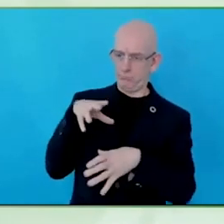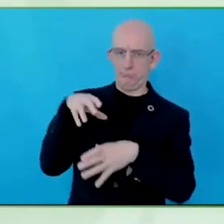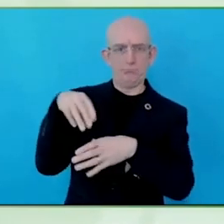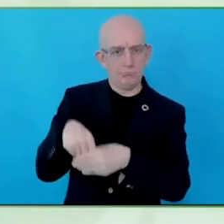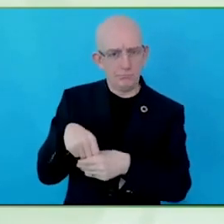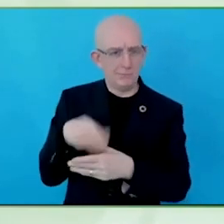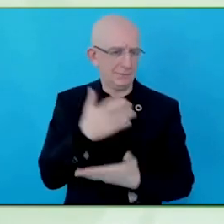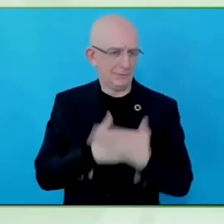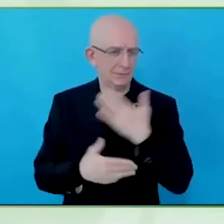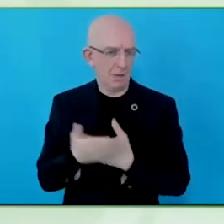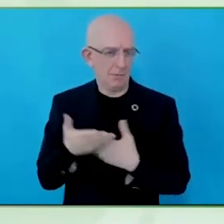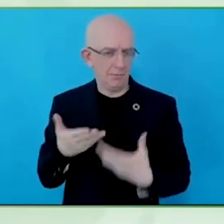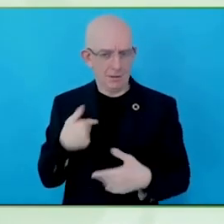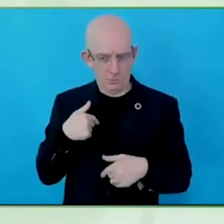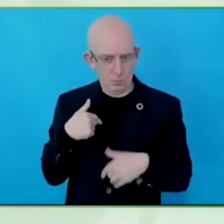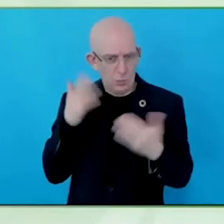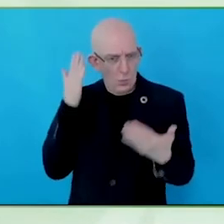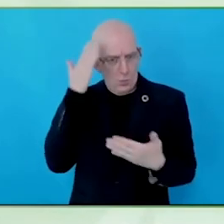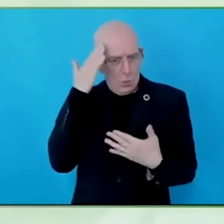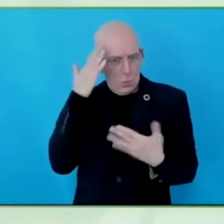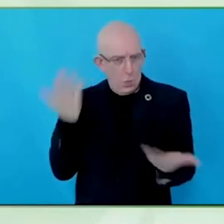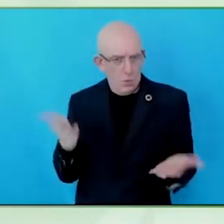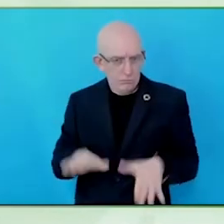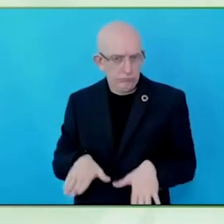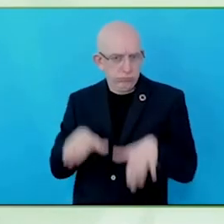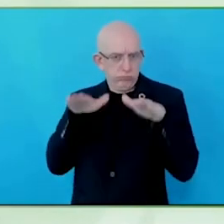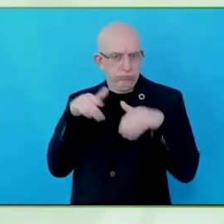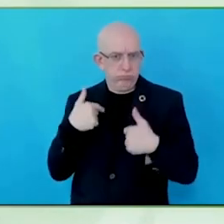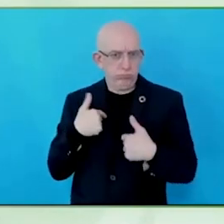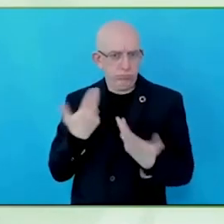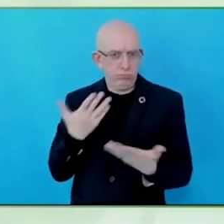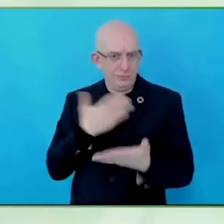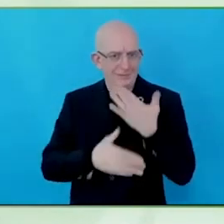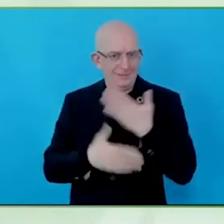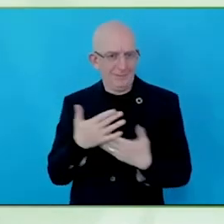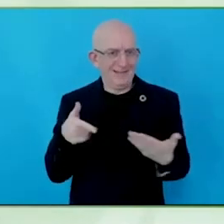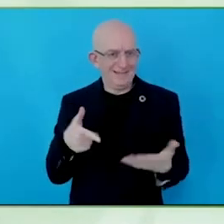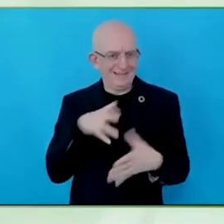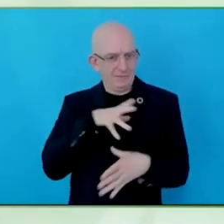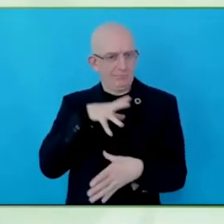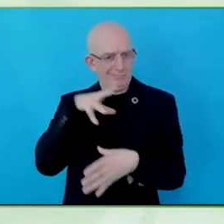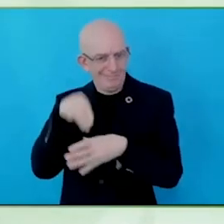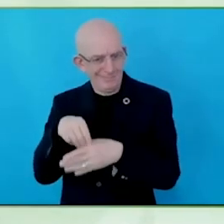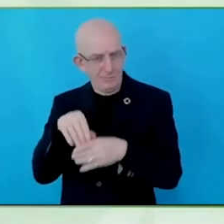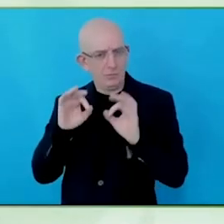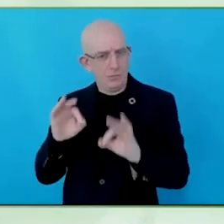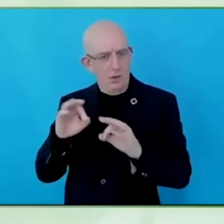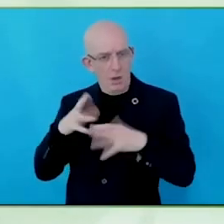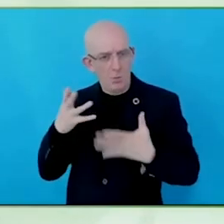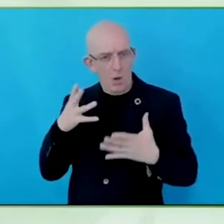about building a community, and making sure that we have got the right mindset, and got the right tools and resources around us, in